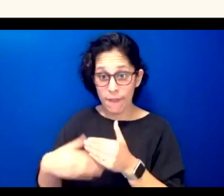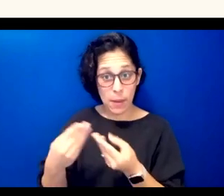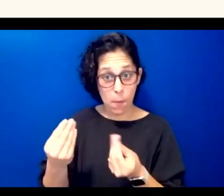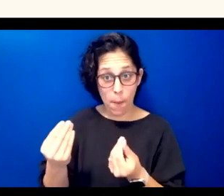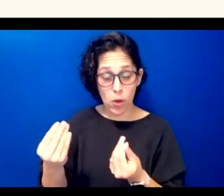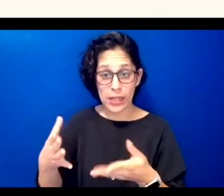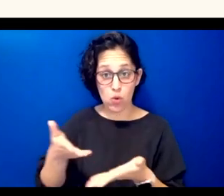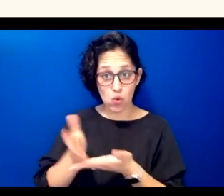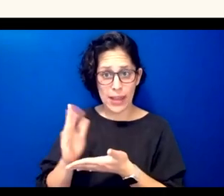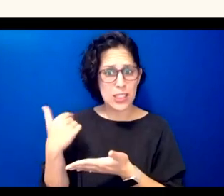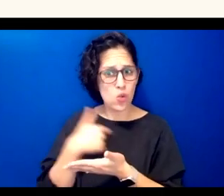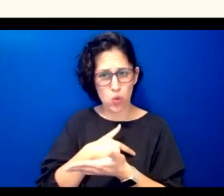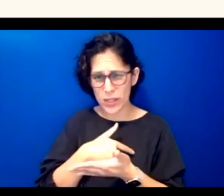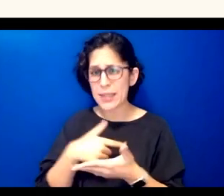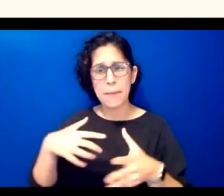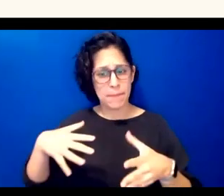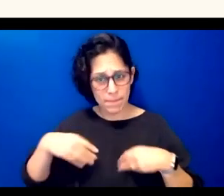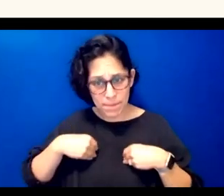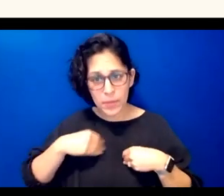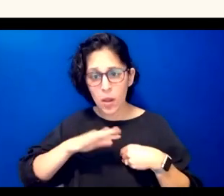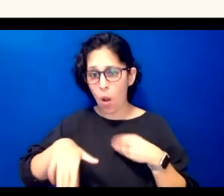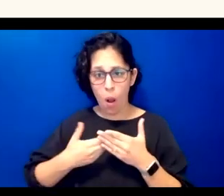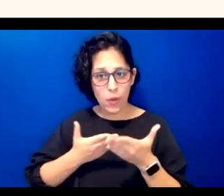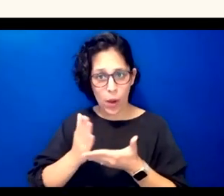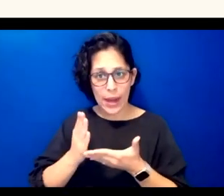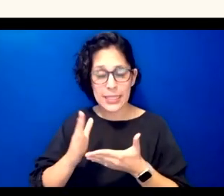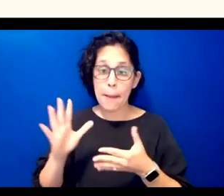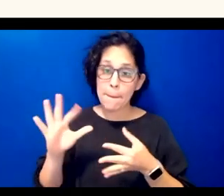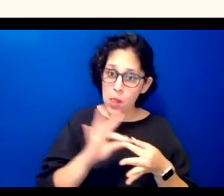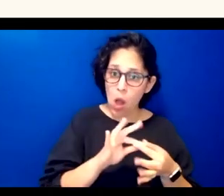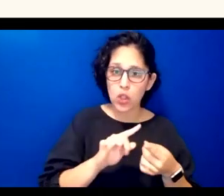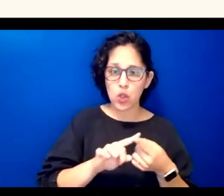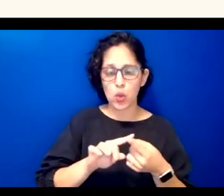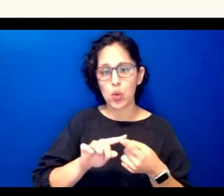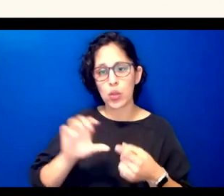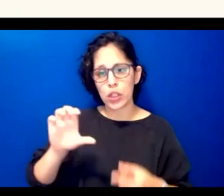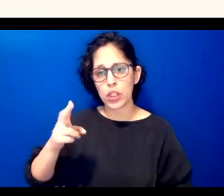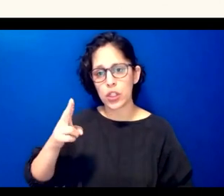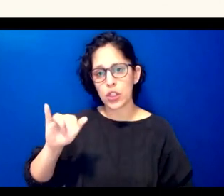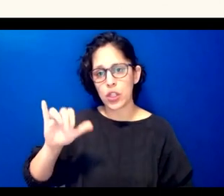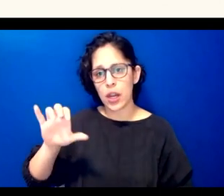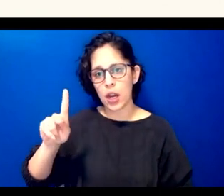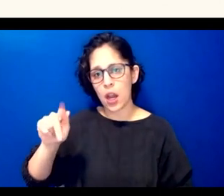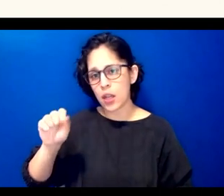um it belongs to the chickasaw nation uh to the chickasaw nation government and to the